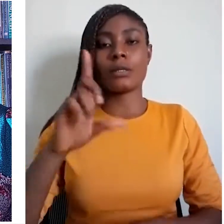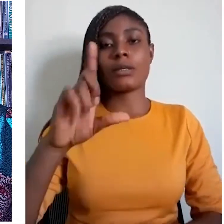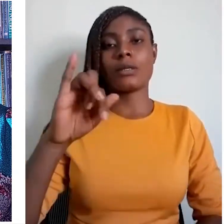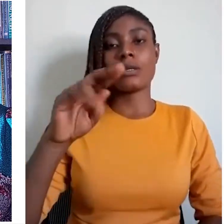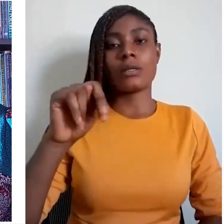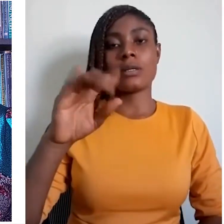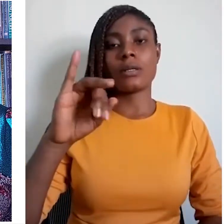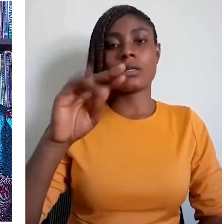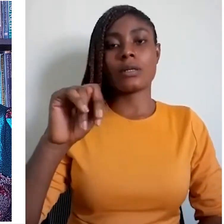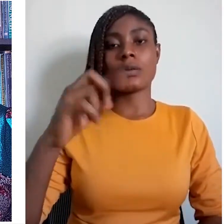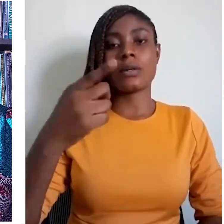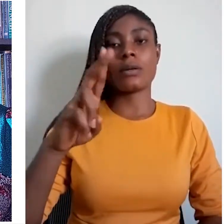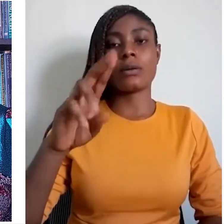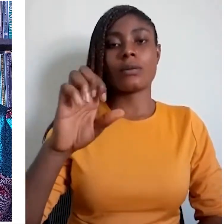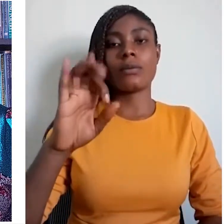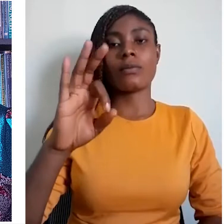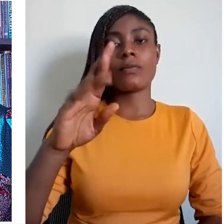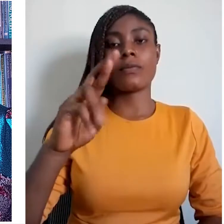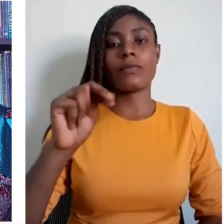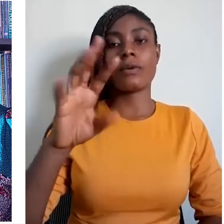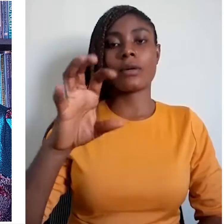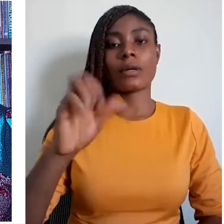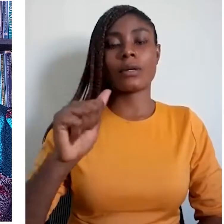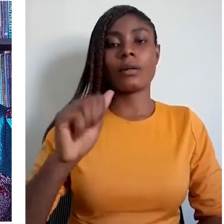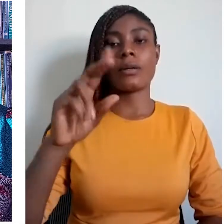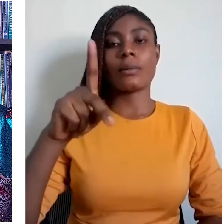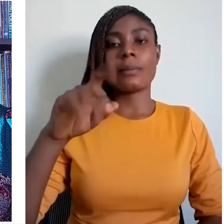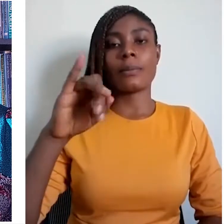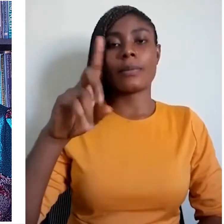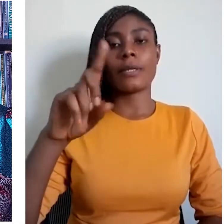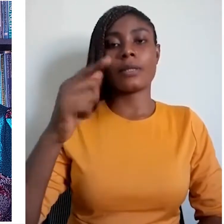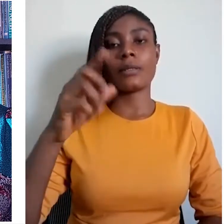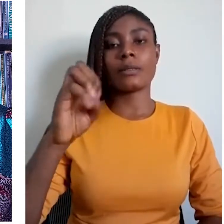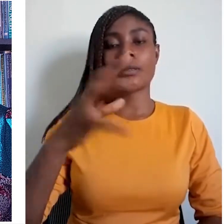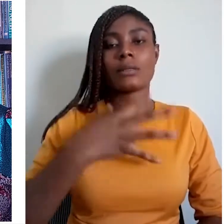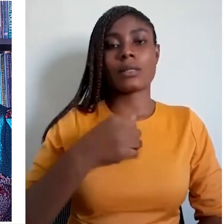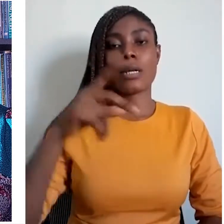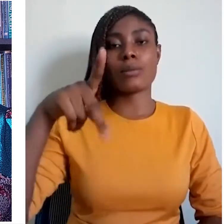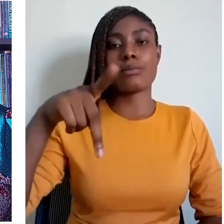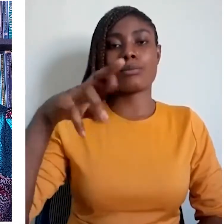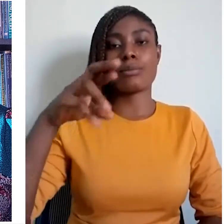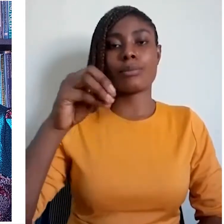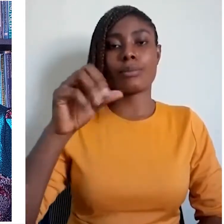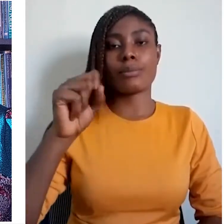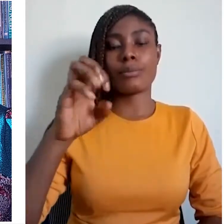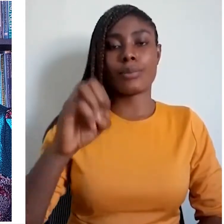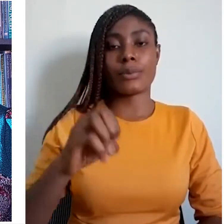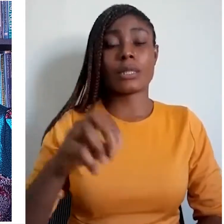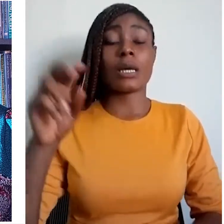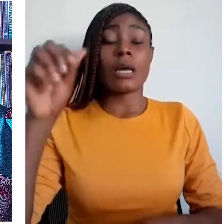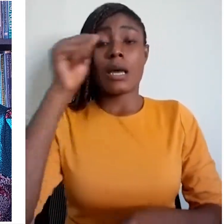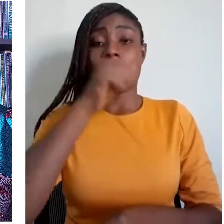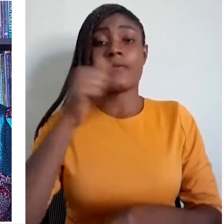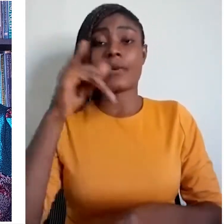pidgins, and creoles. Africa is a linguistically diverse continent.